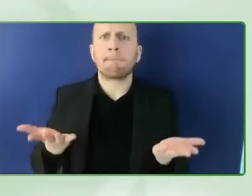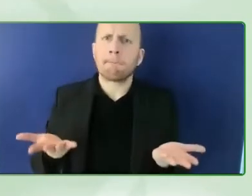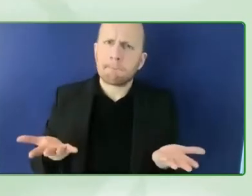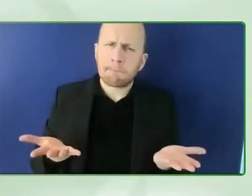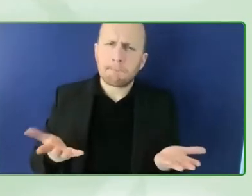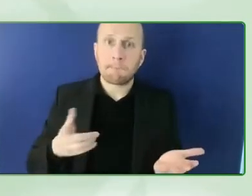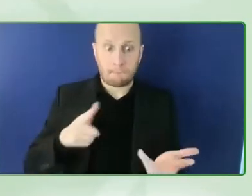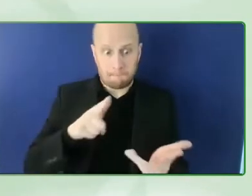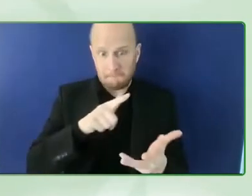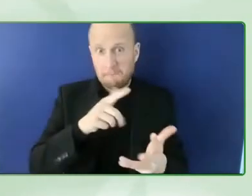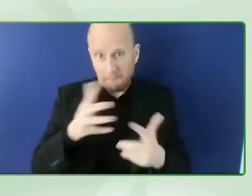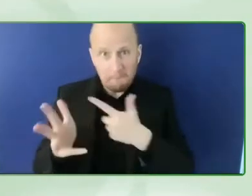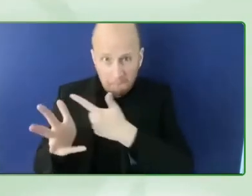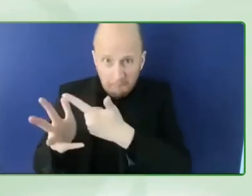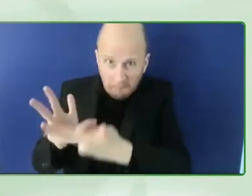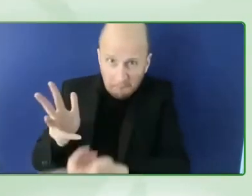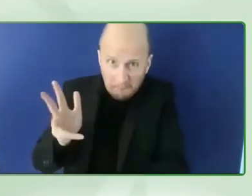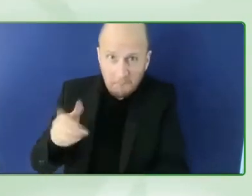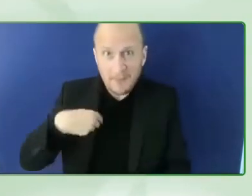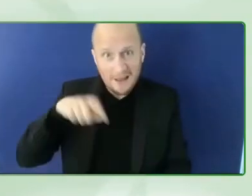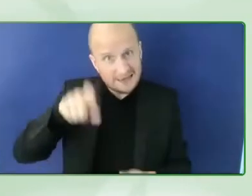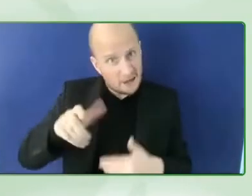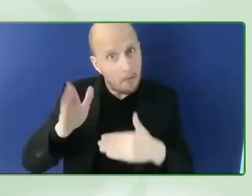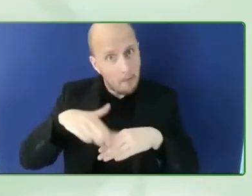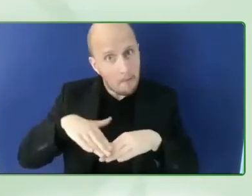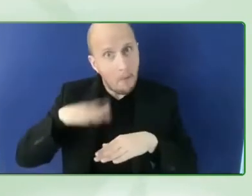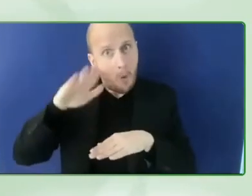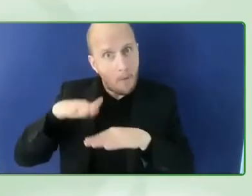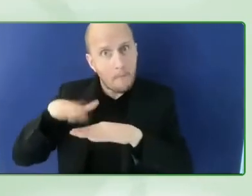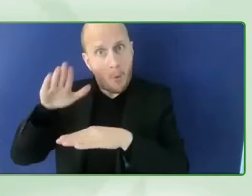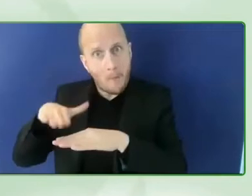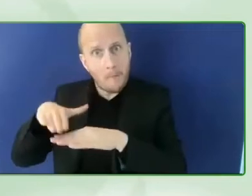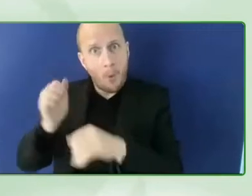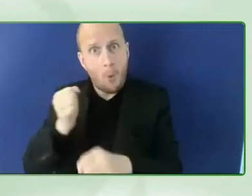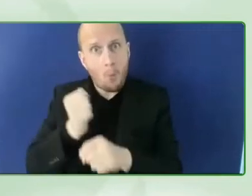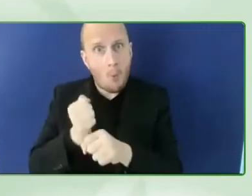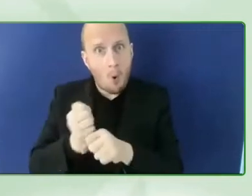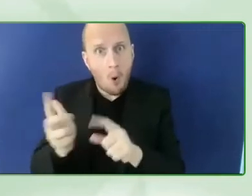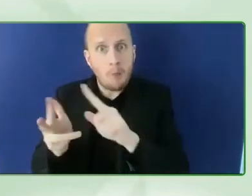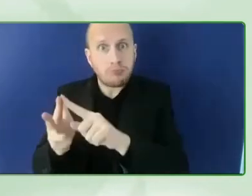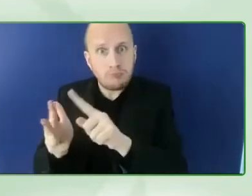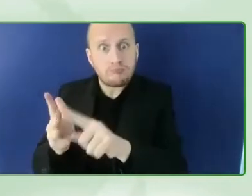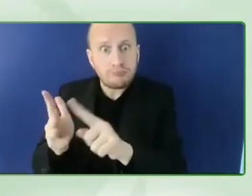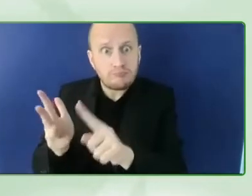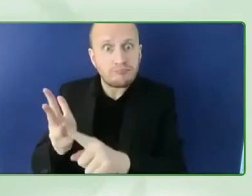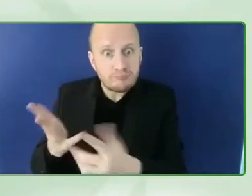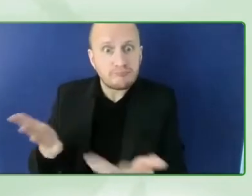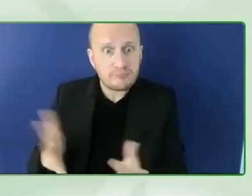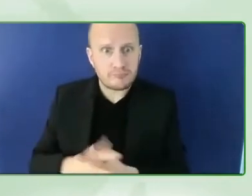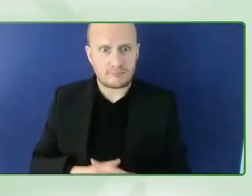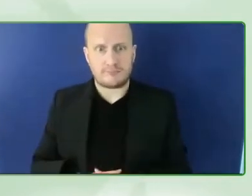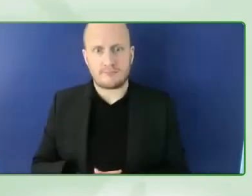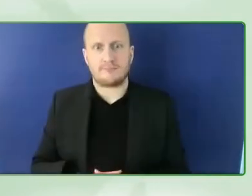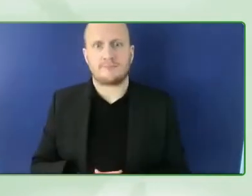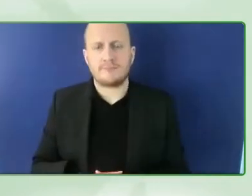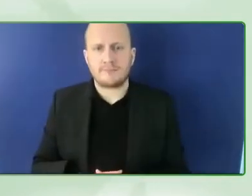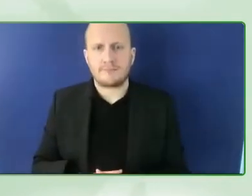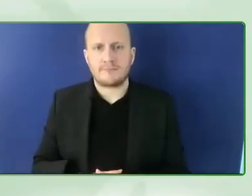so we are actually um i'm going to pass to near to to give a call who do you look for